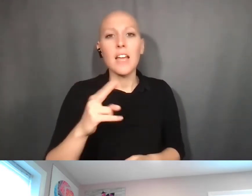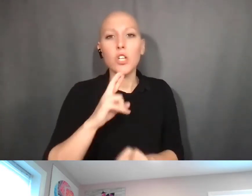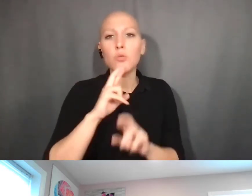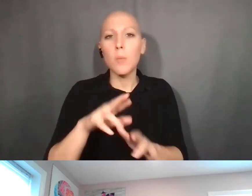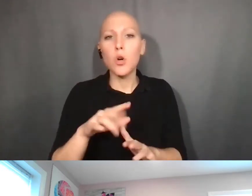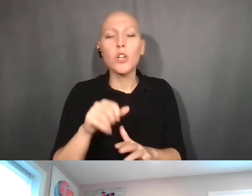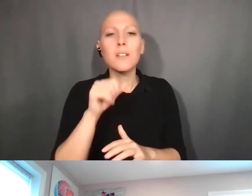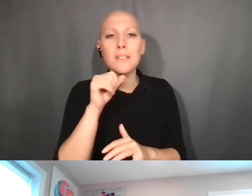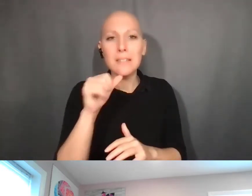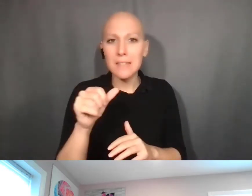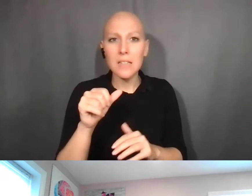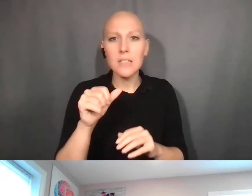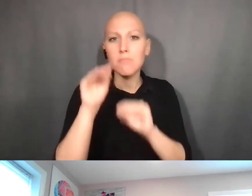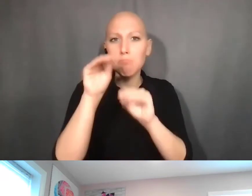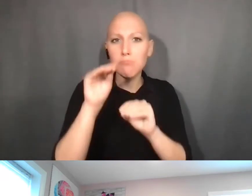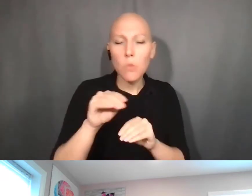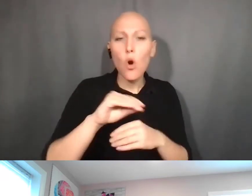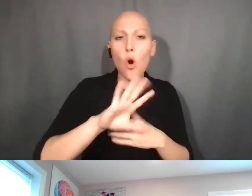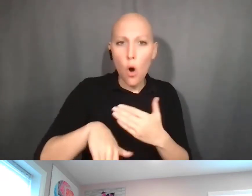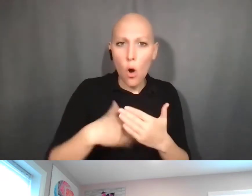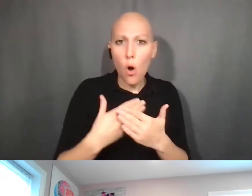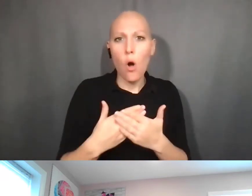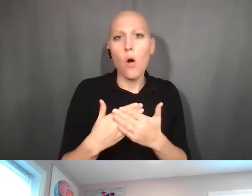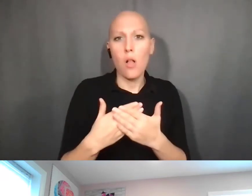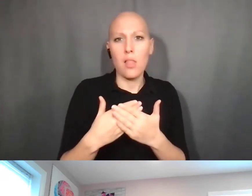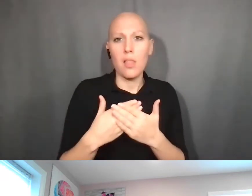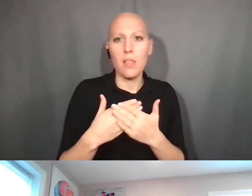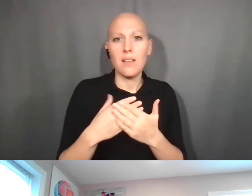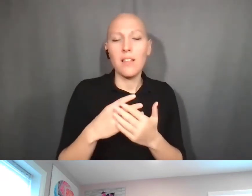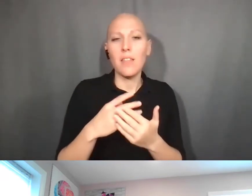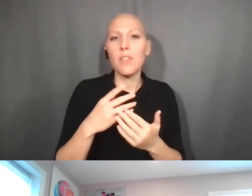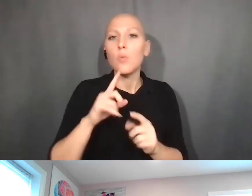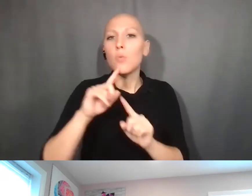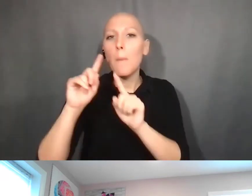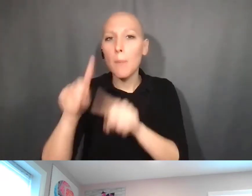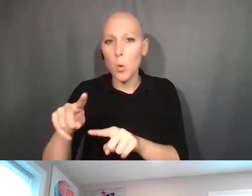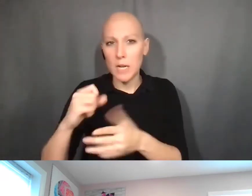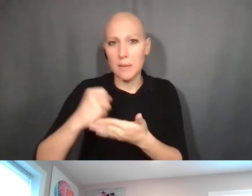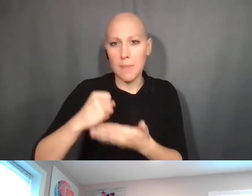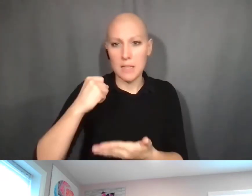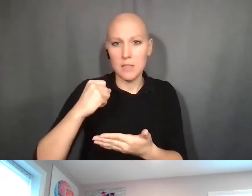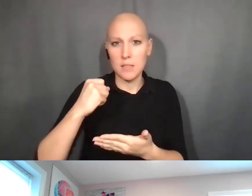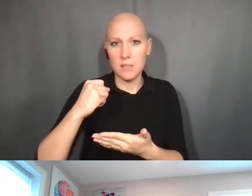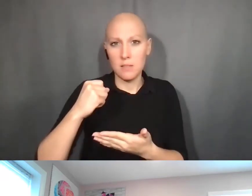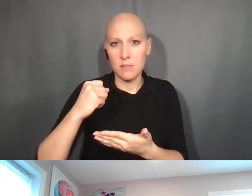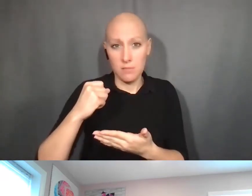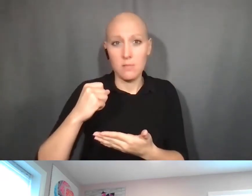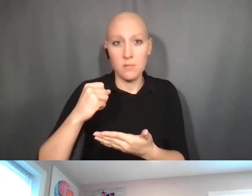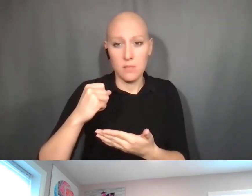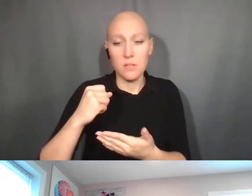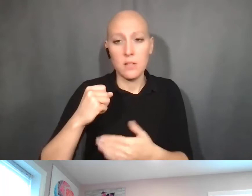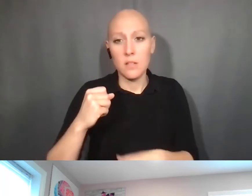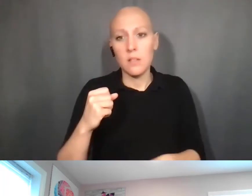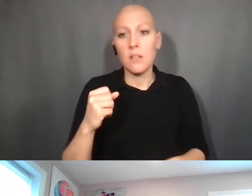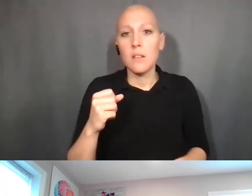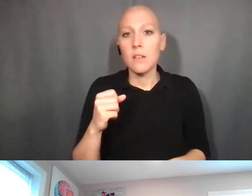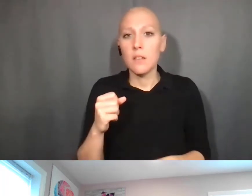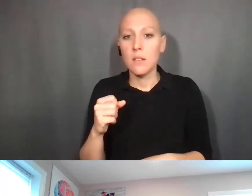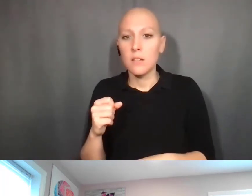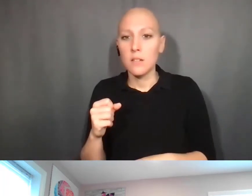It will pull the issued patents. Because we feed that information to report ... The iEdison system does. Scott Cooper: Right.